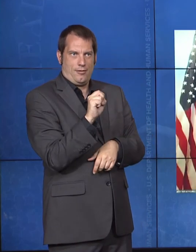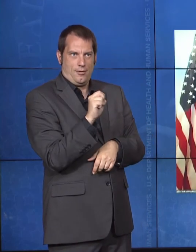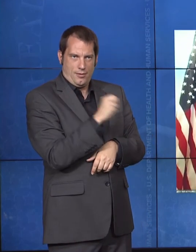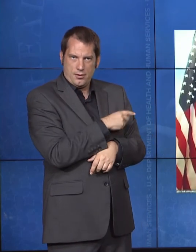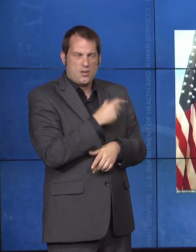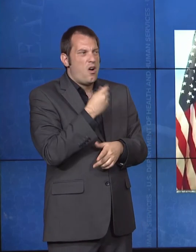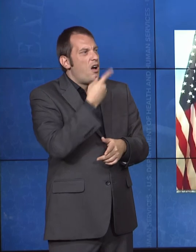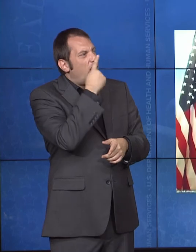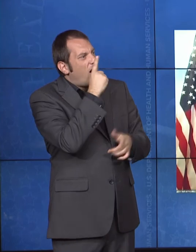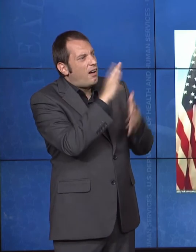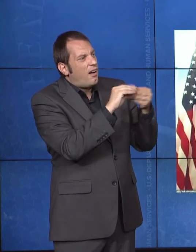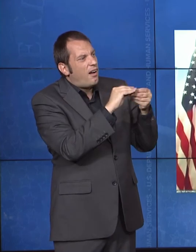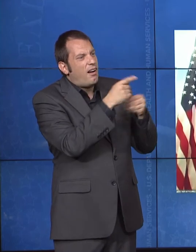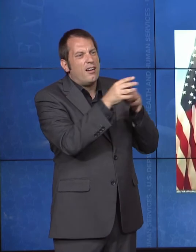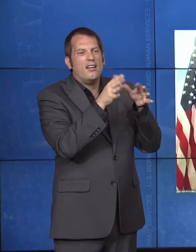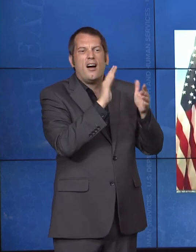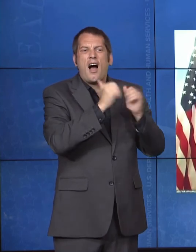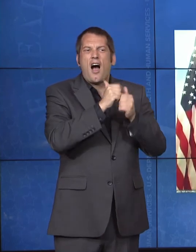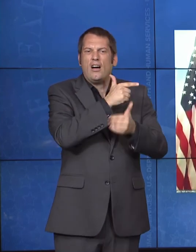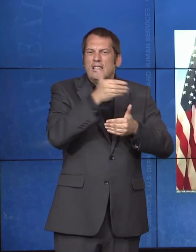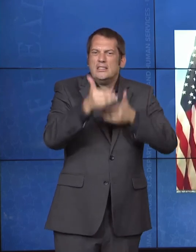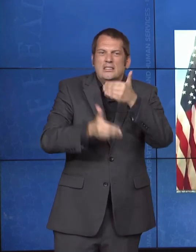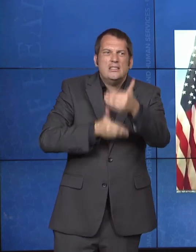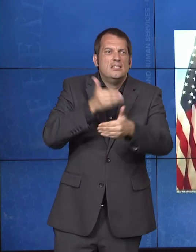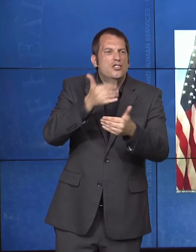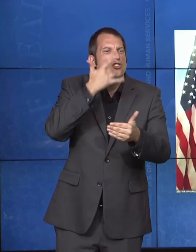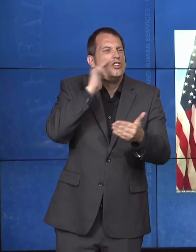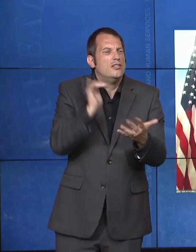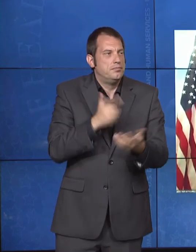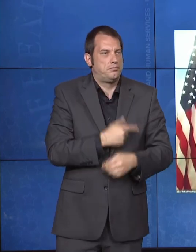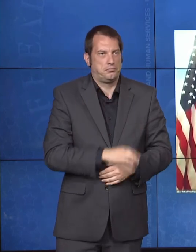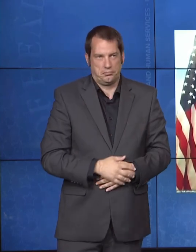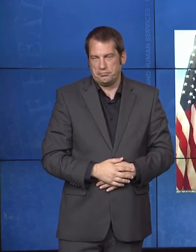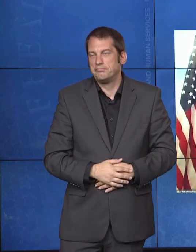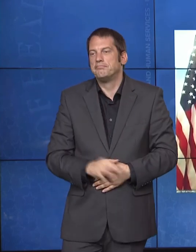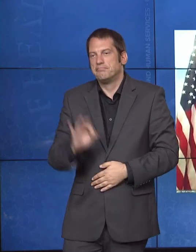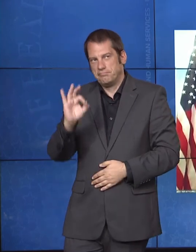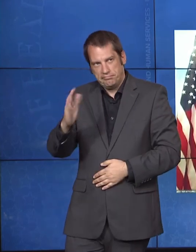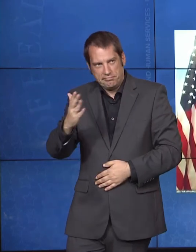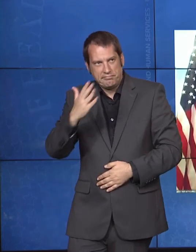Michael Weahkee: Thank you, Julie. Well, definitely, as noted earlier, we provide services